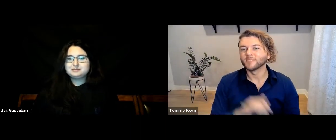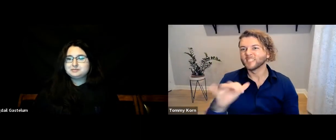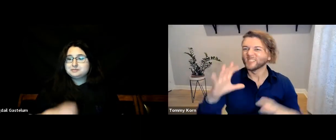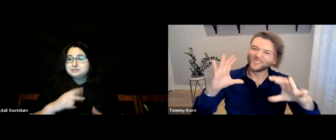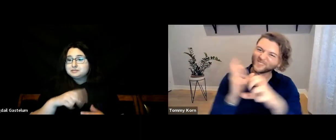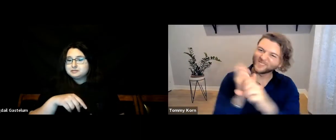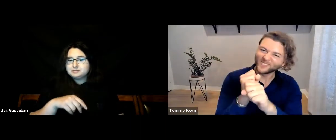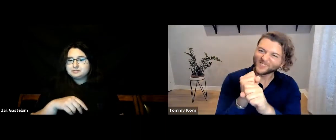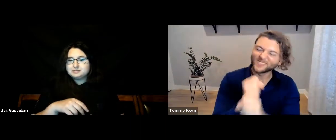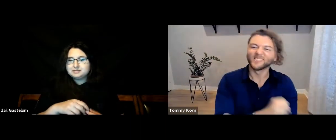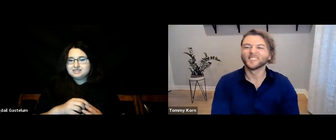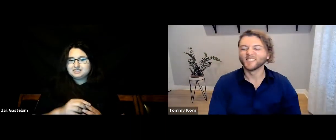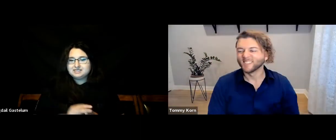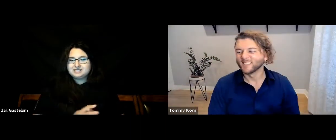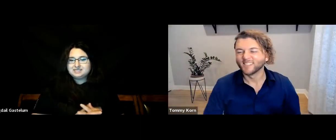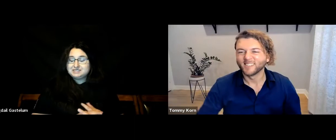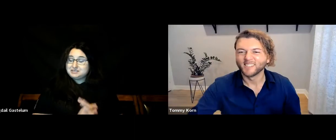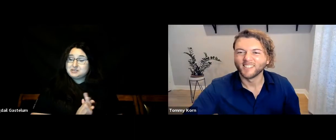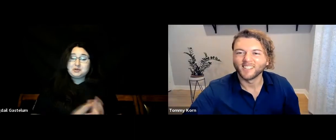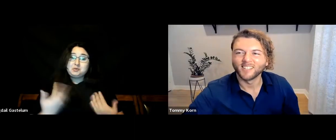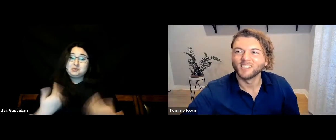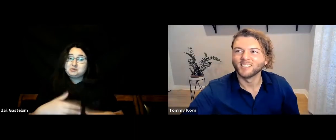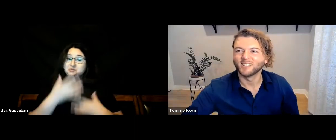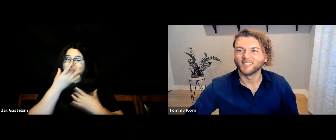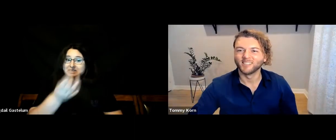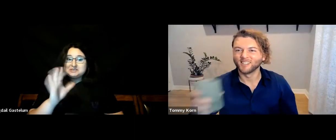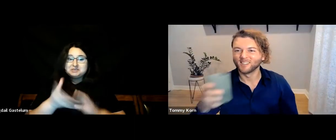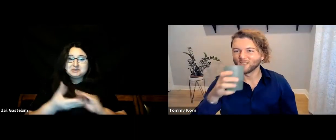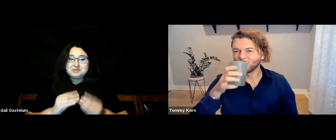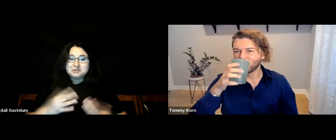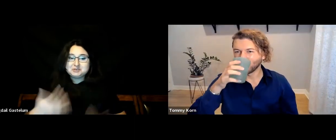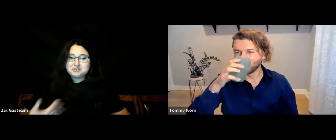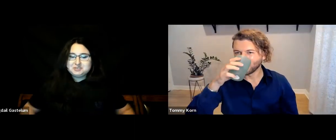My life condensed! [Bigdail] Wow, you have a fascinating story.